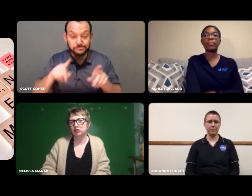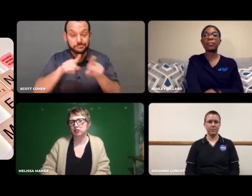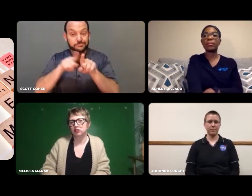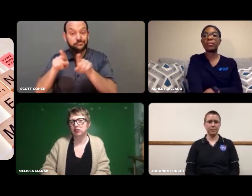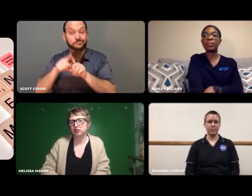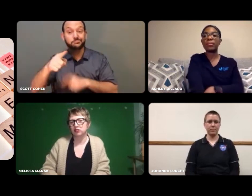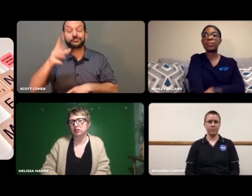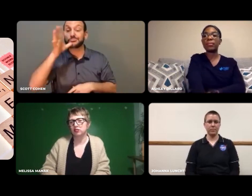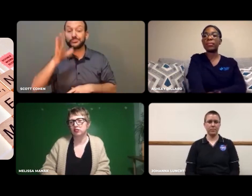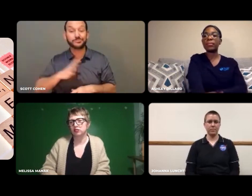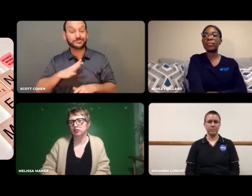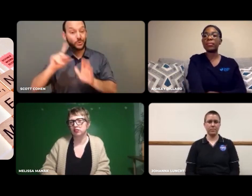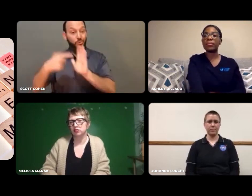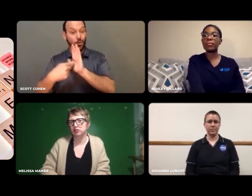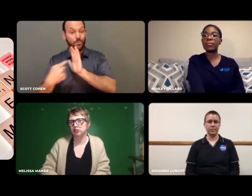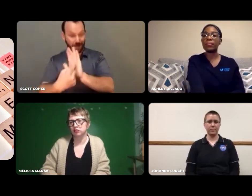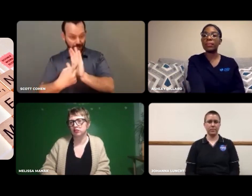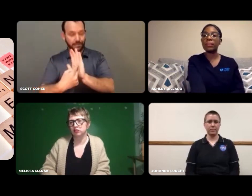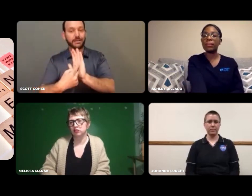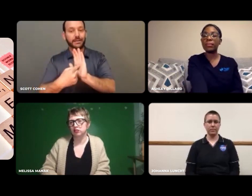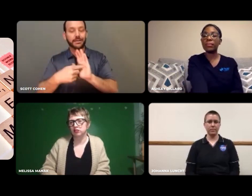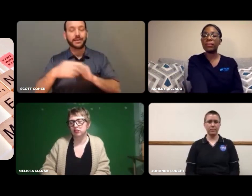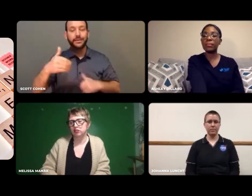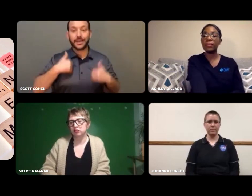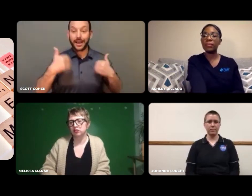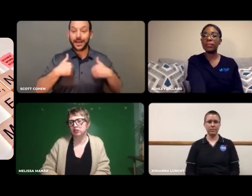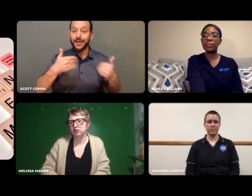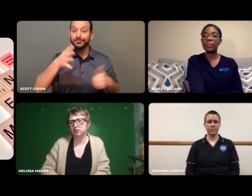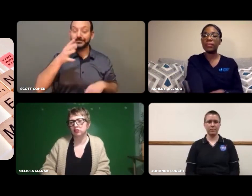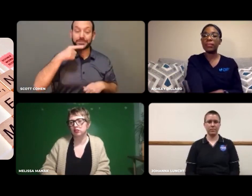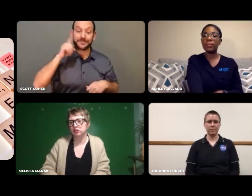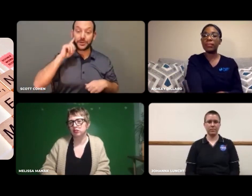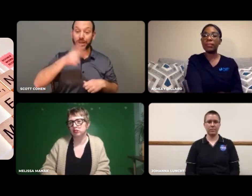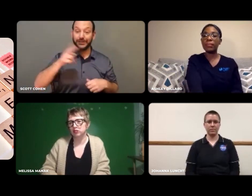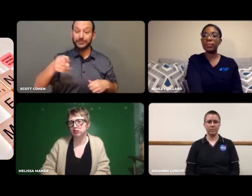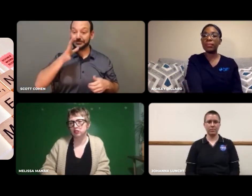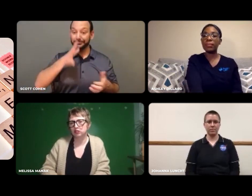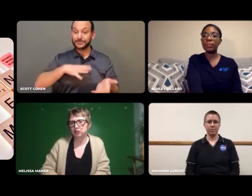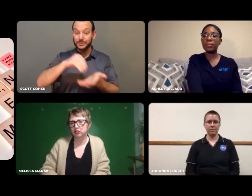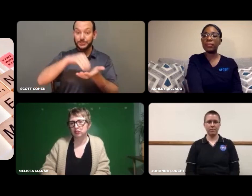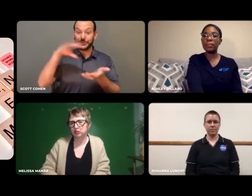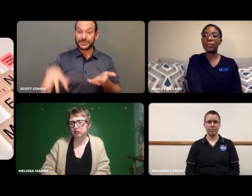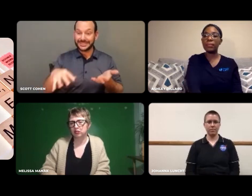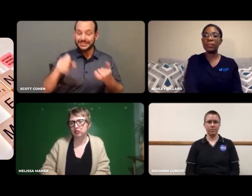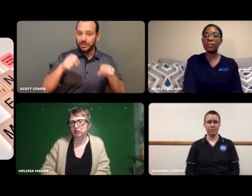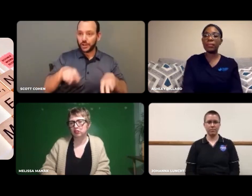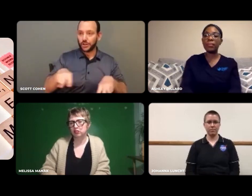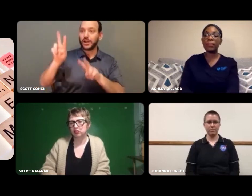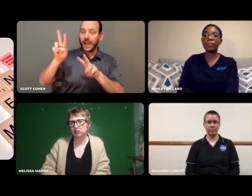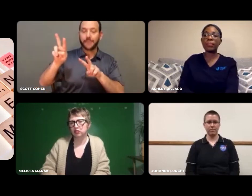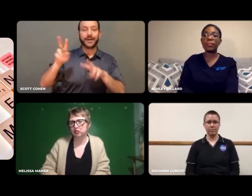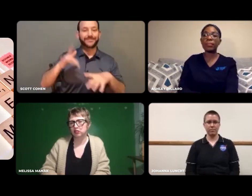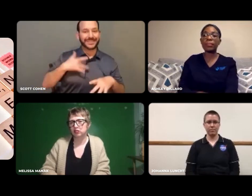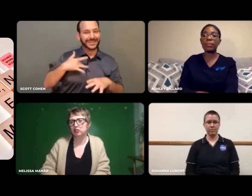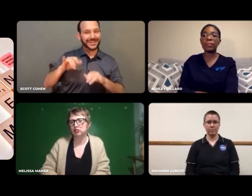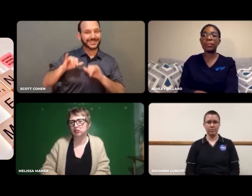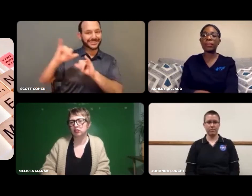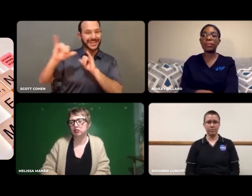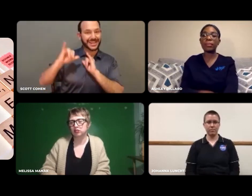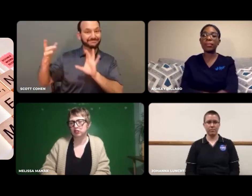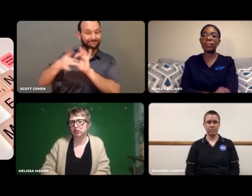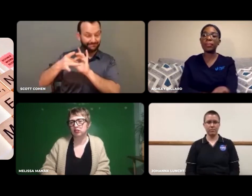Also, D/HH Women in STEM can offer role models in the STEM field.